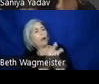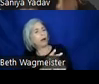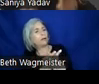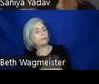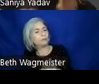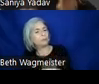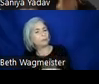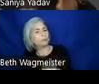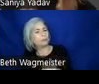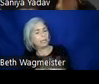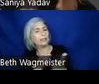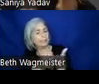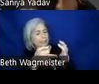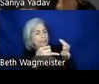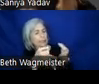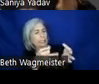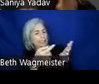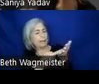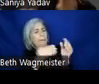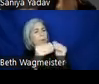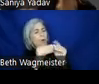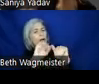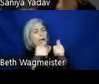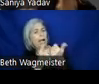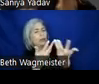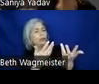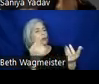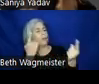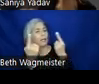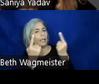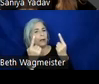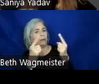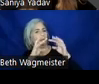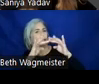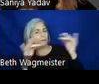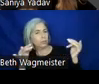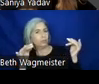So, let's talk more about how we consider a diverse set of needs by looking at inclusive